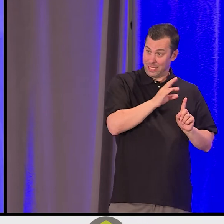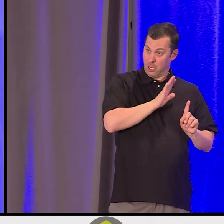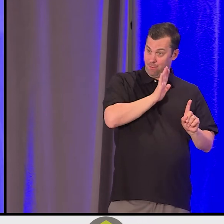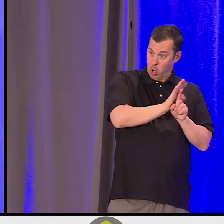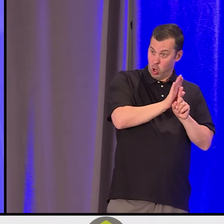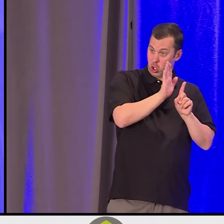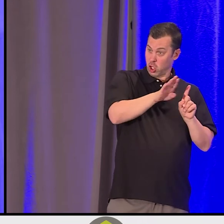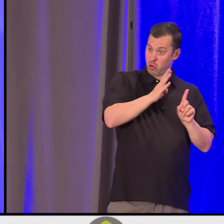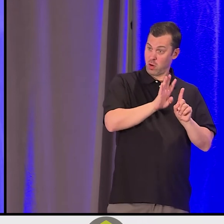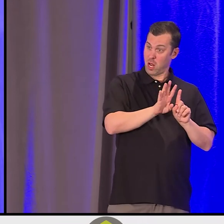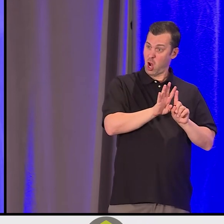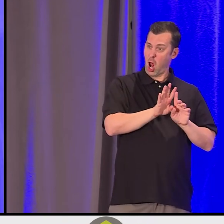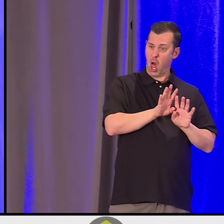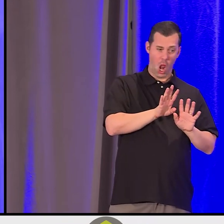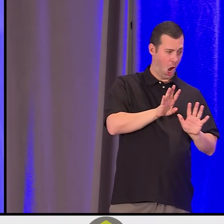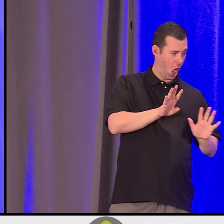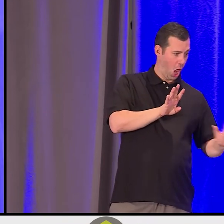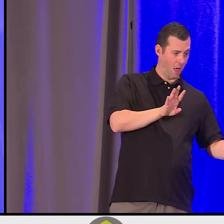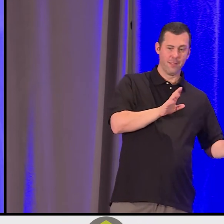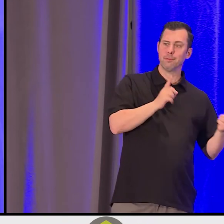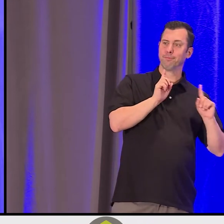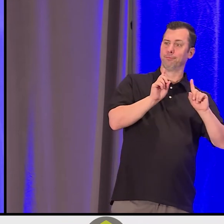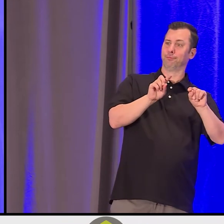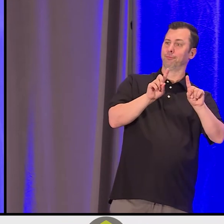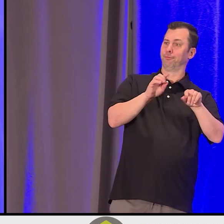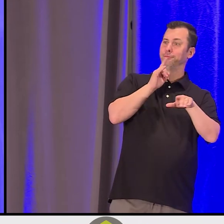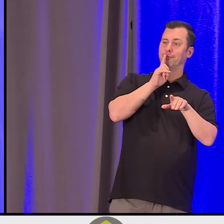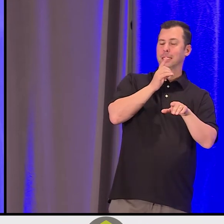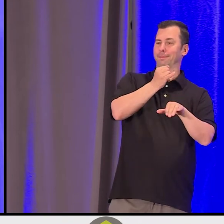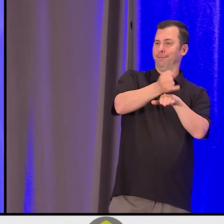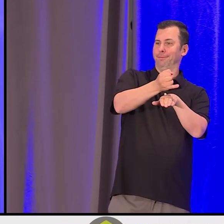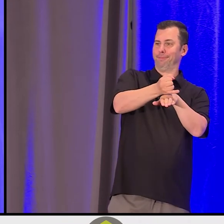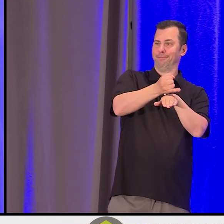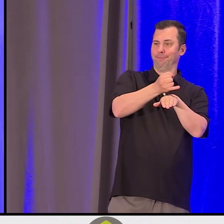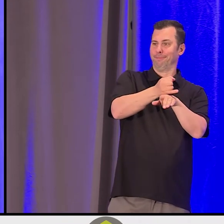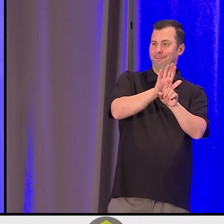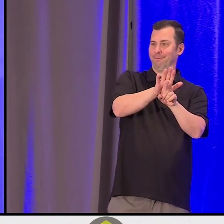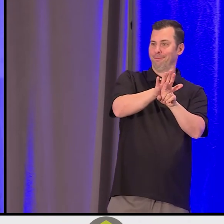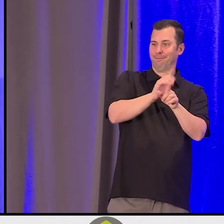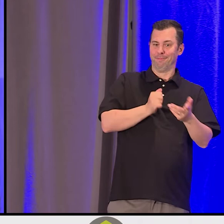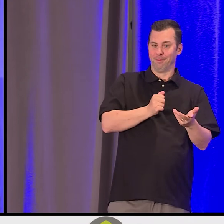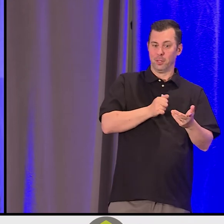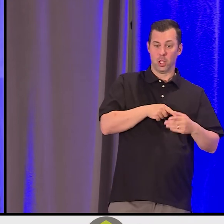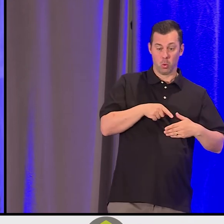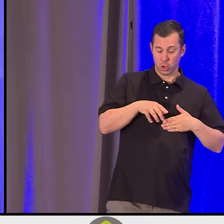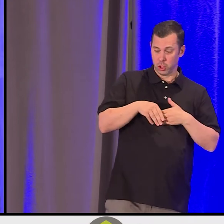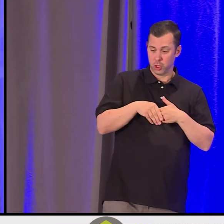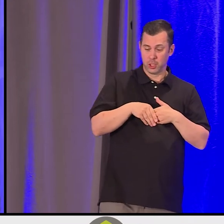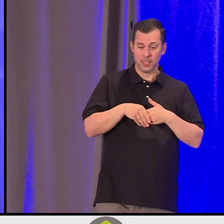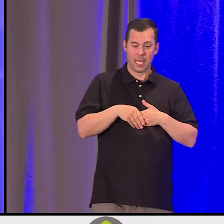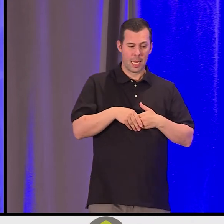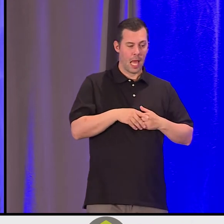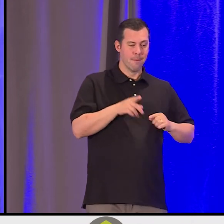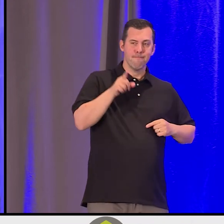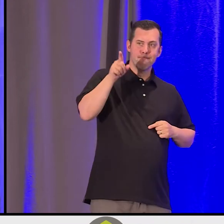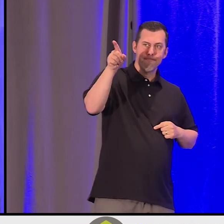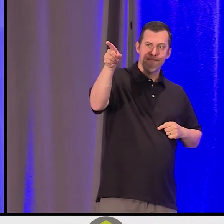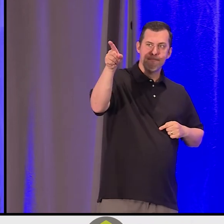And with a lightness of heart, with hope and encouragement, she held my hand and through tears, and she said, "Grandson, they're just beginning to see us.